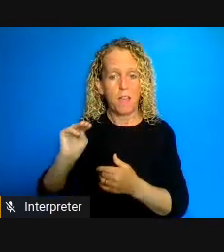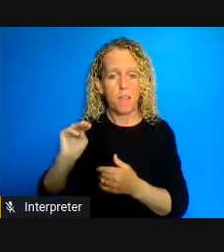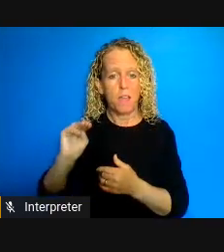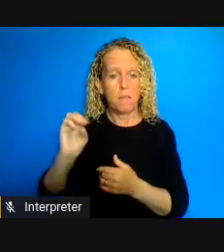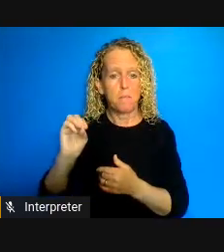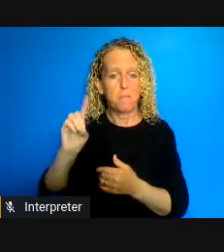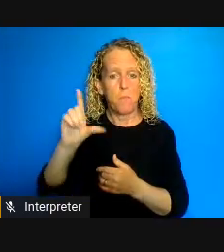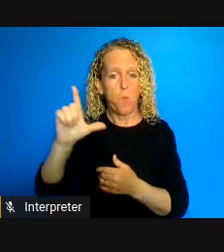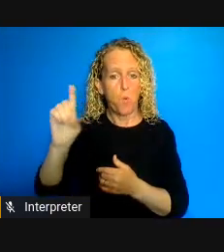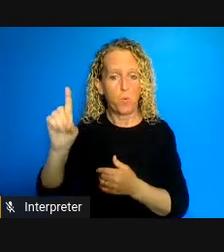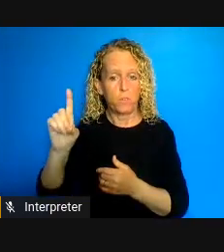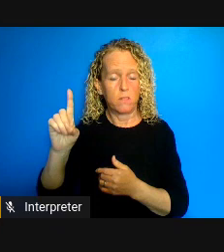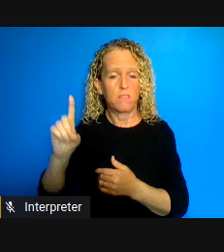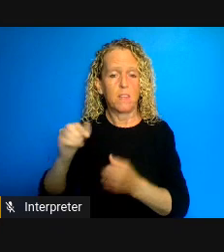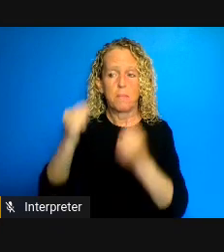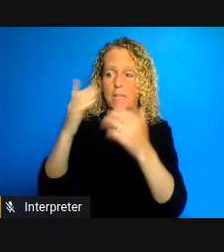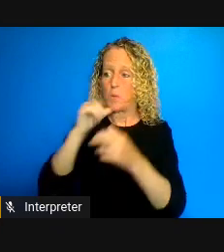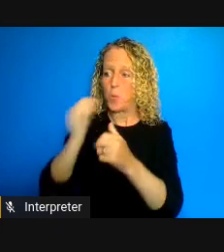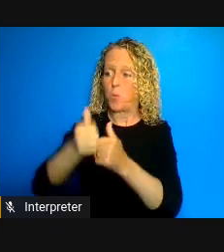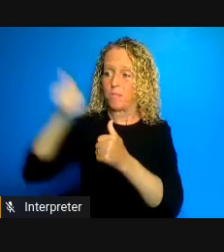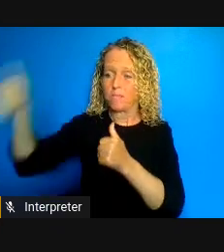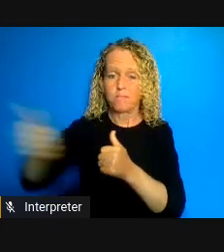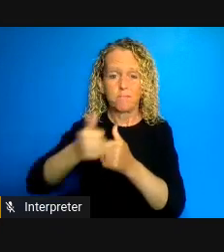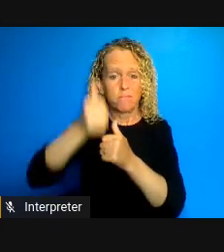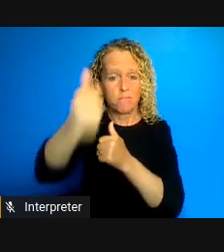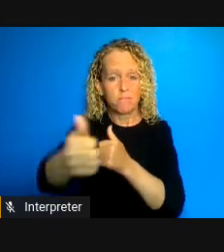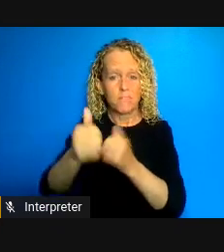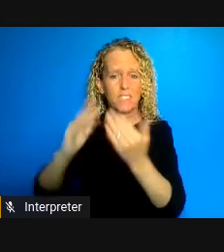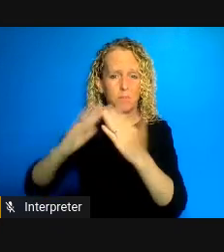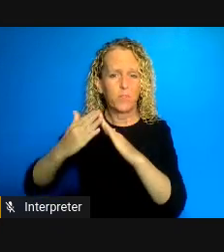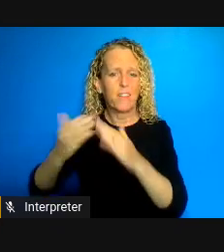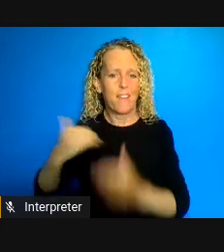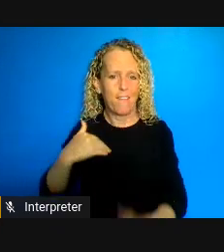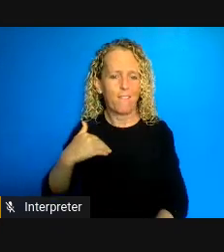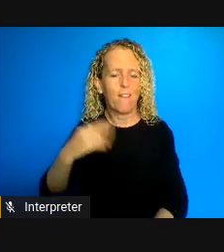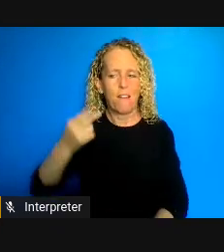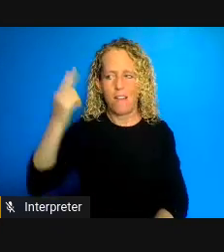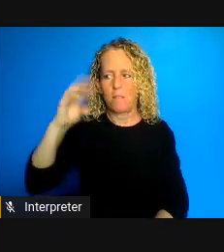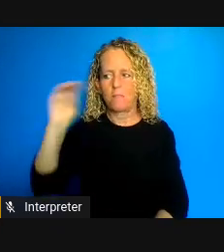remote communities. We all know that there has been infusion towards